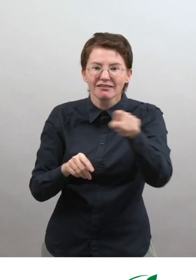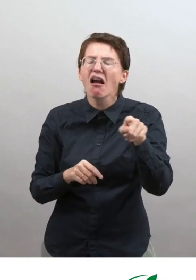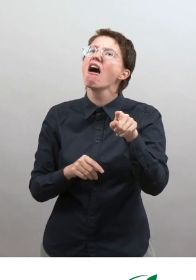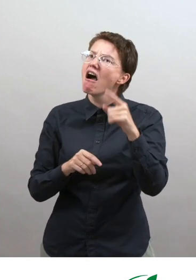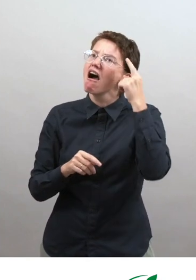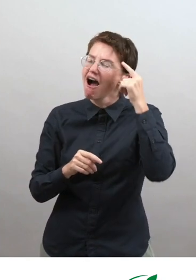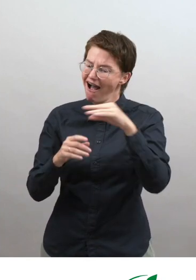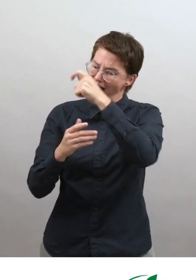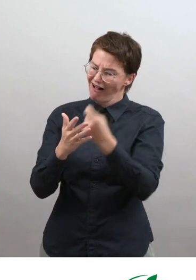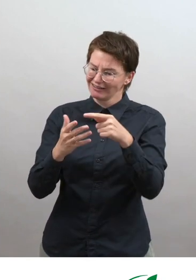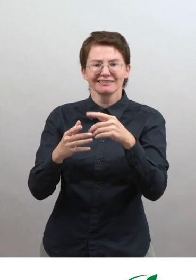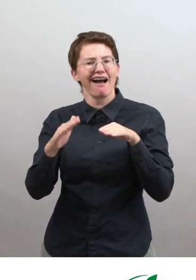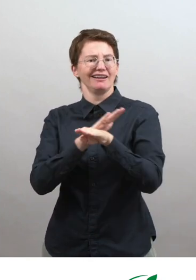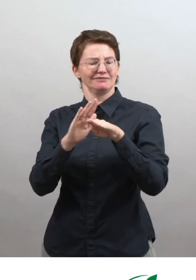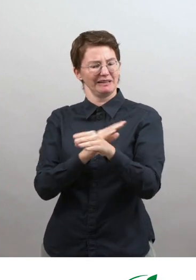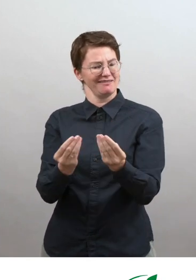to make the arts more accessible for everyone.